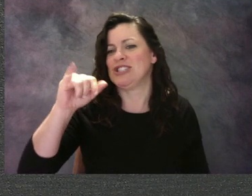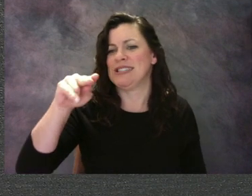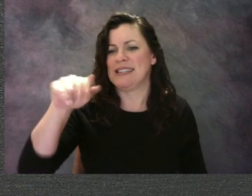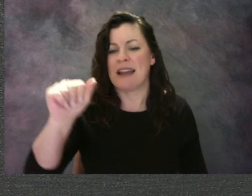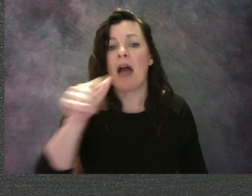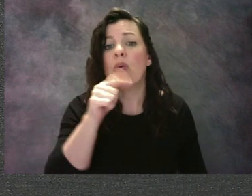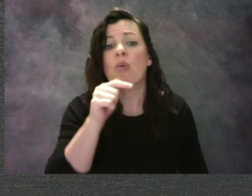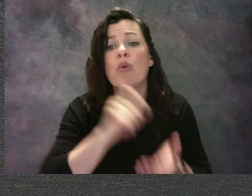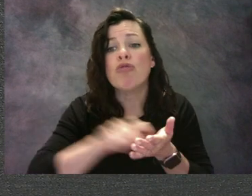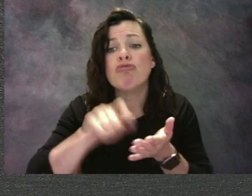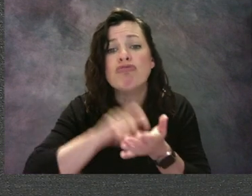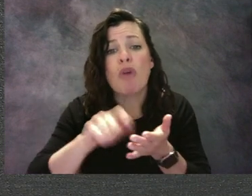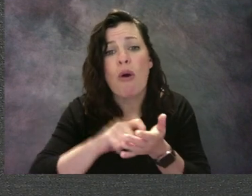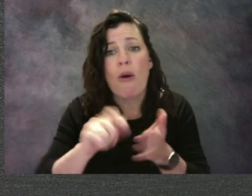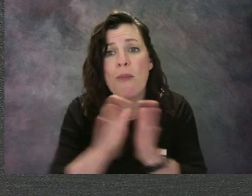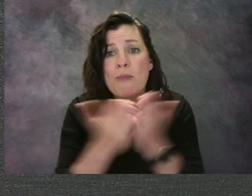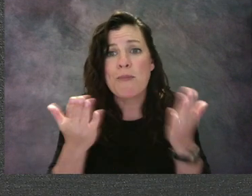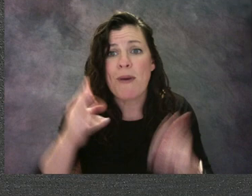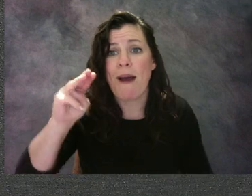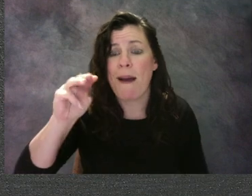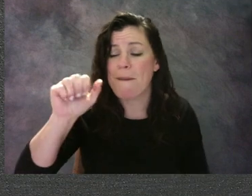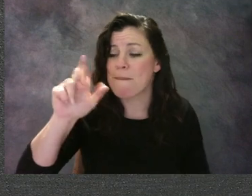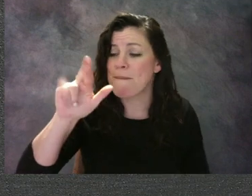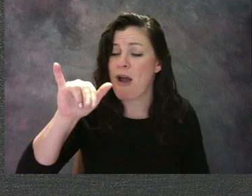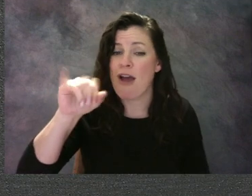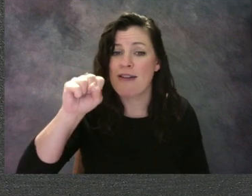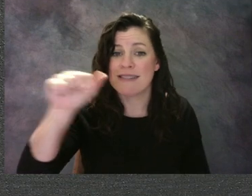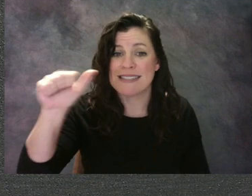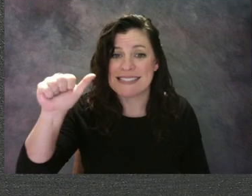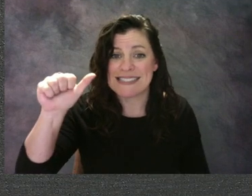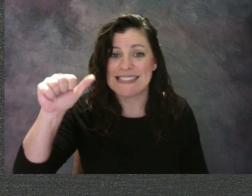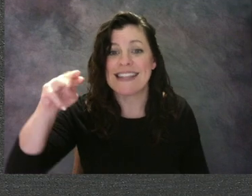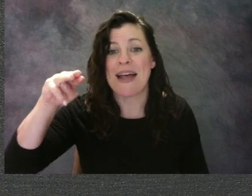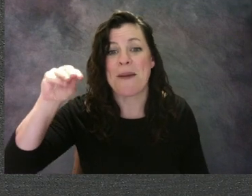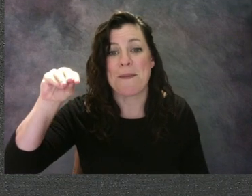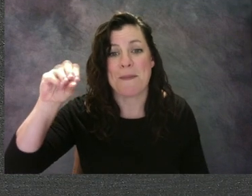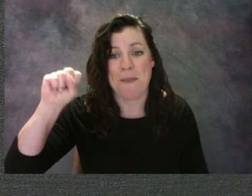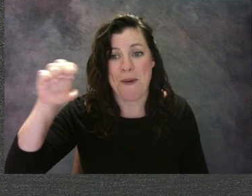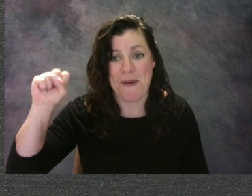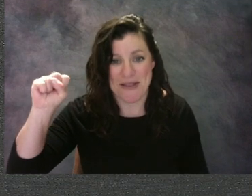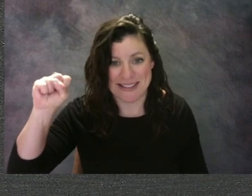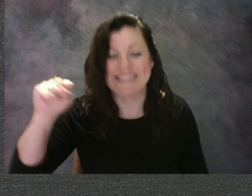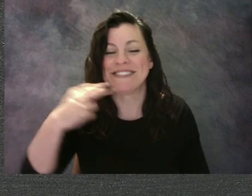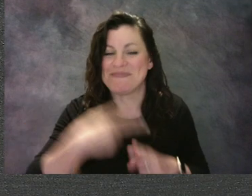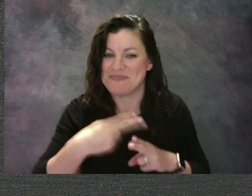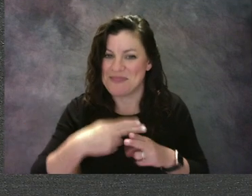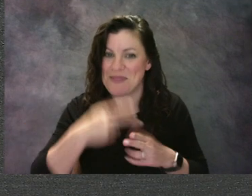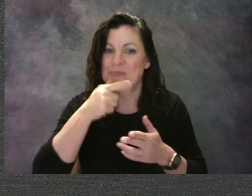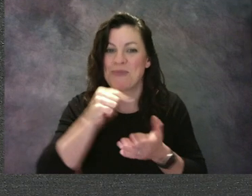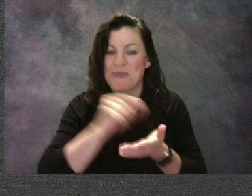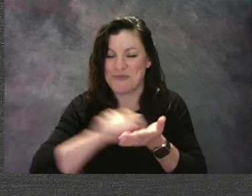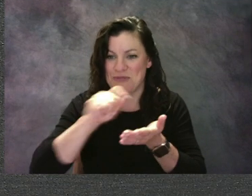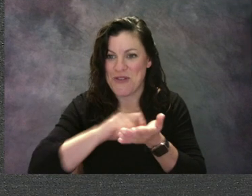but there's also a couple buddies in her class that might not be respectful. Let's see how you would handle the situation.